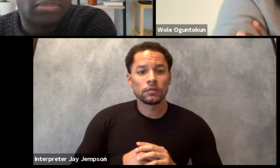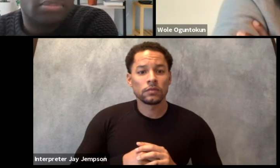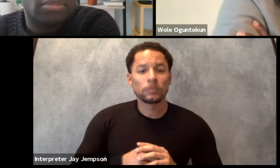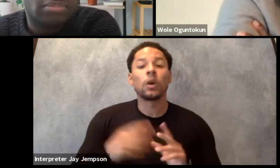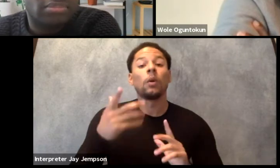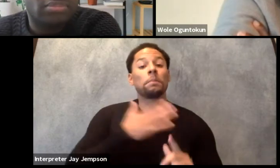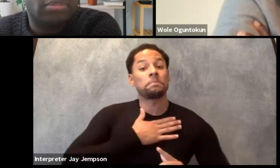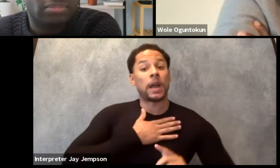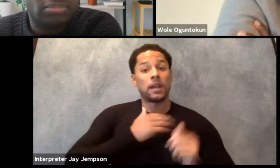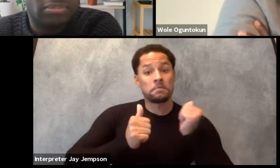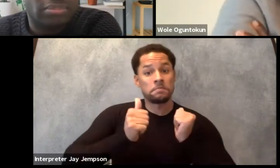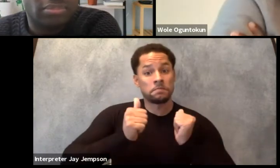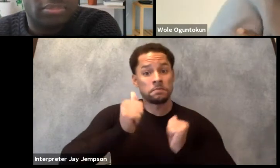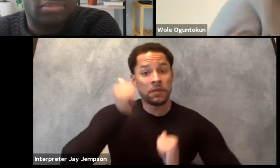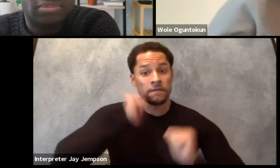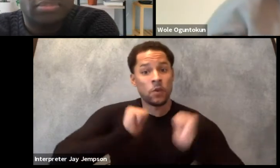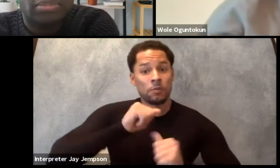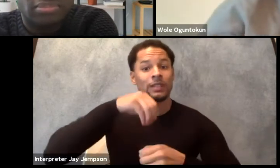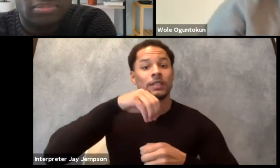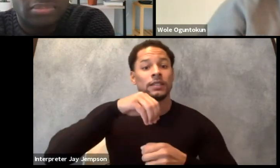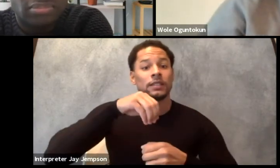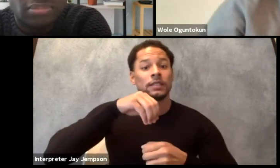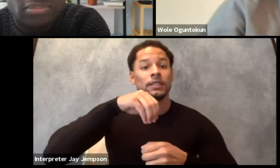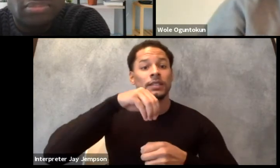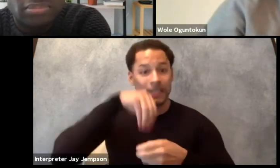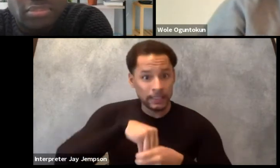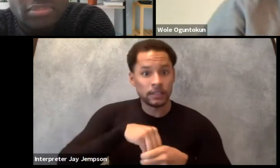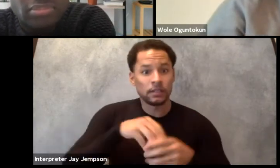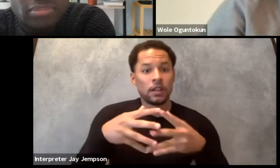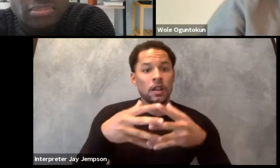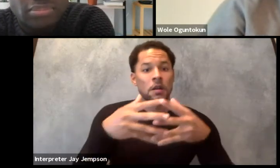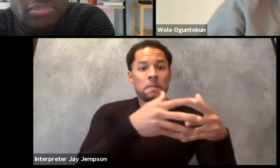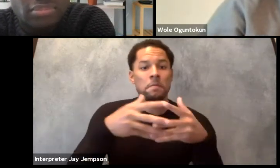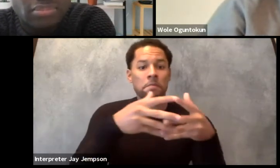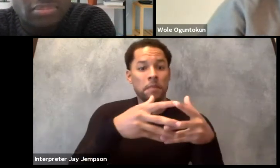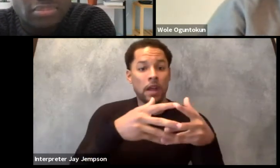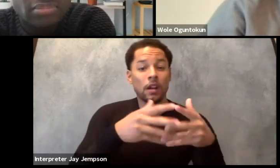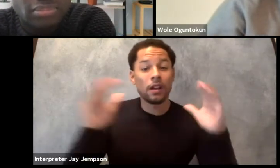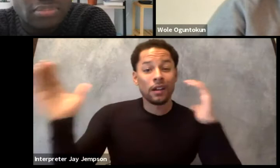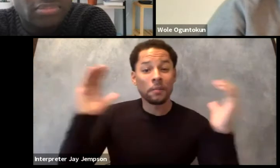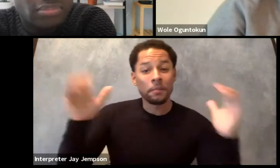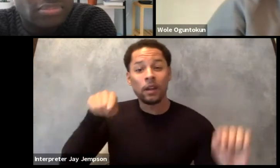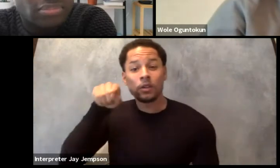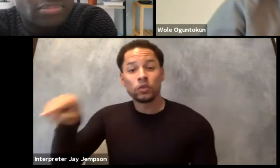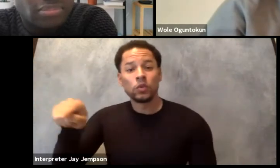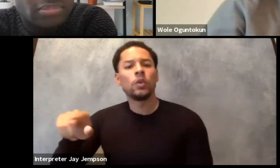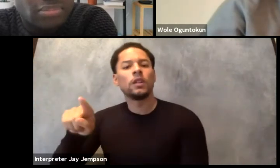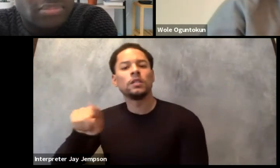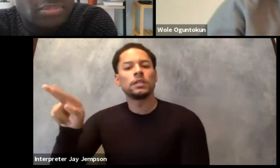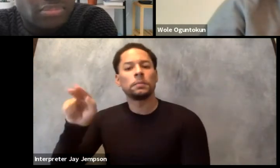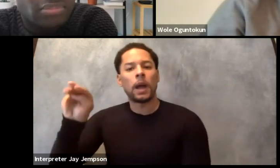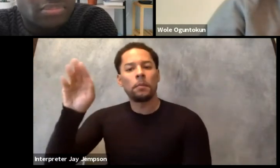if I originated there even if I was Zimbabwean. But now I'm local, I understand the Zimbabwean prison system